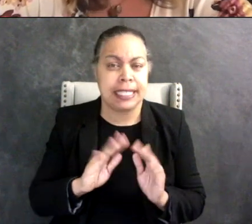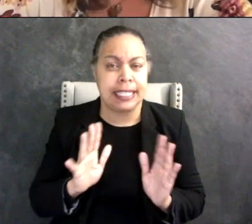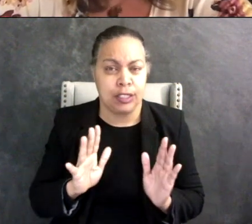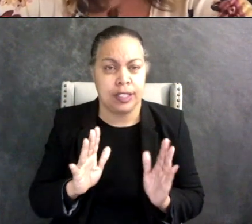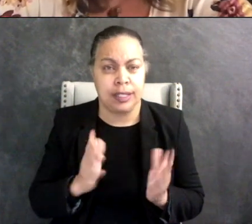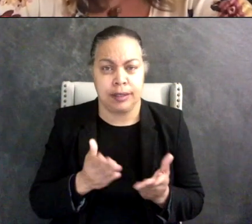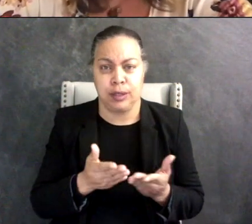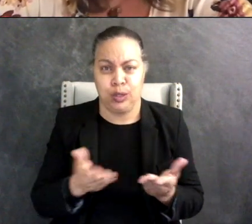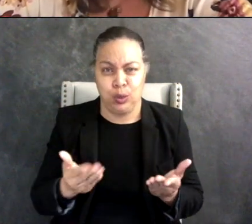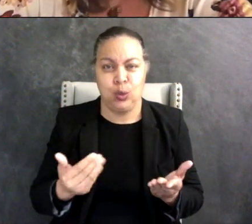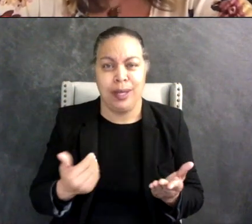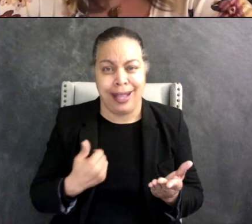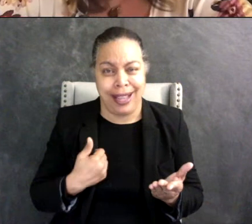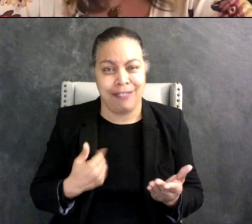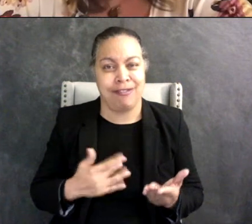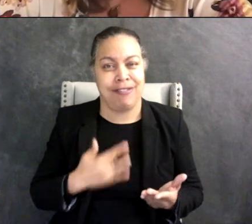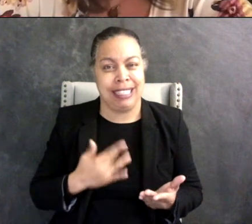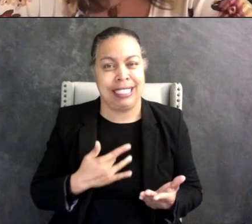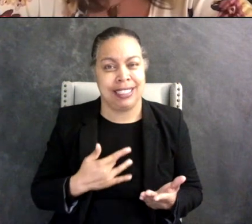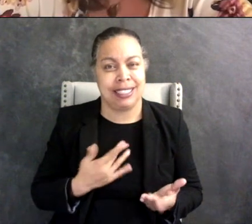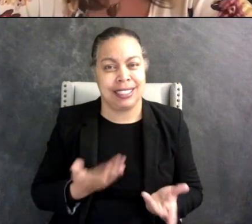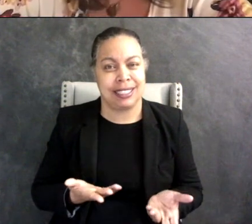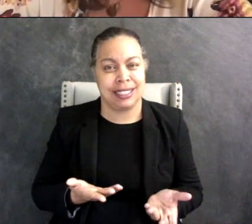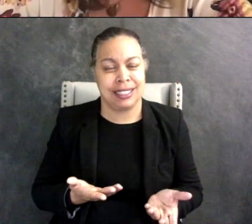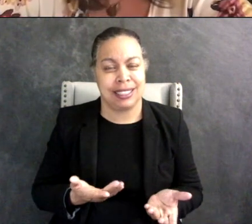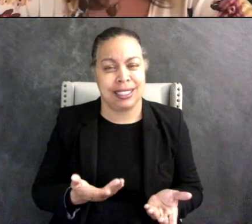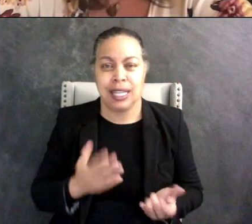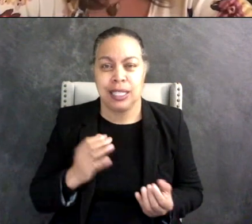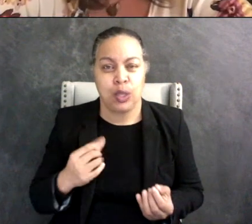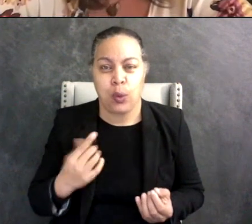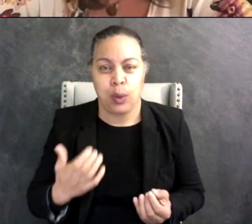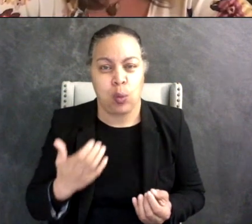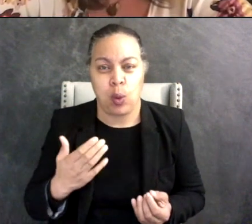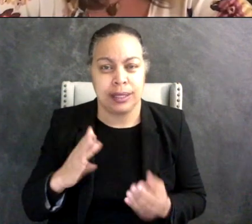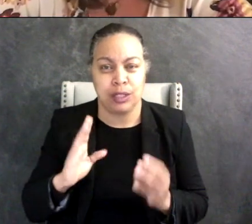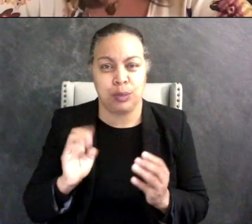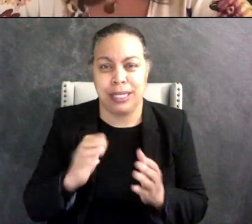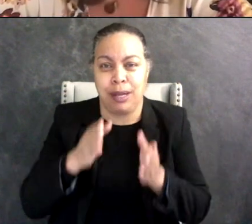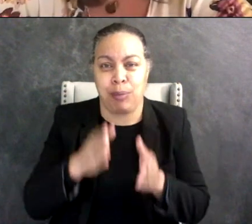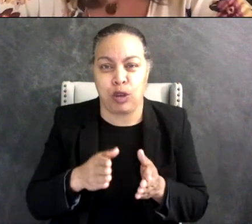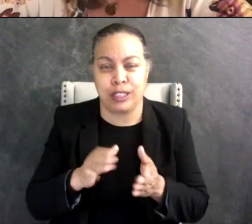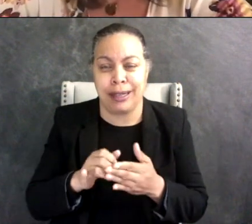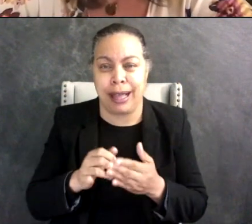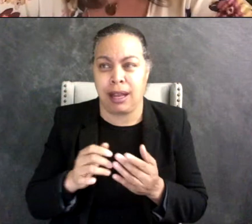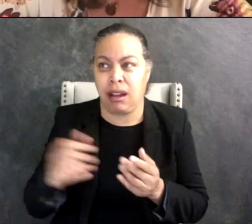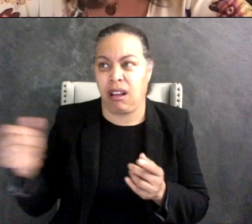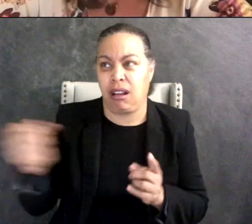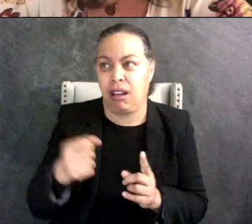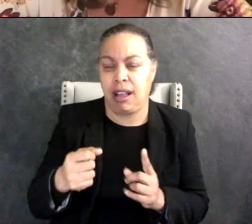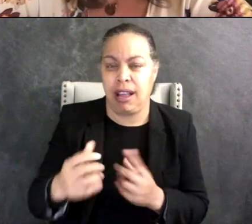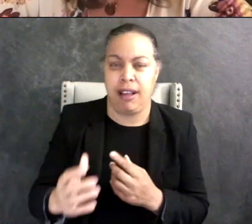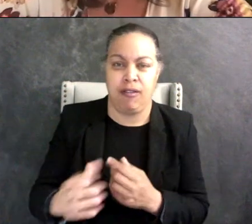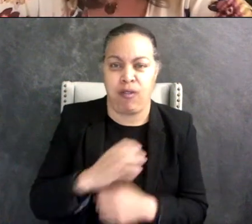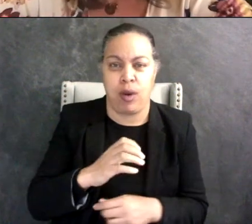feelings, no one wants to be the person that people are assigned to as if it's like a job.